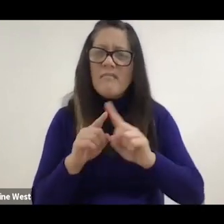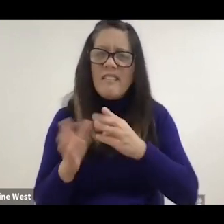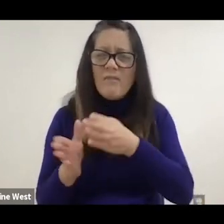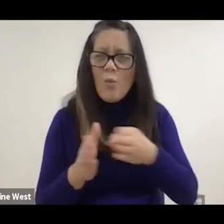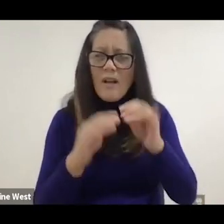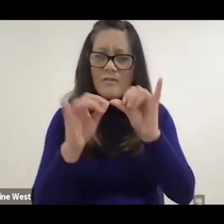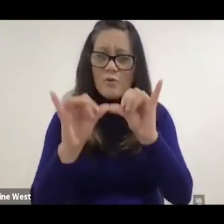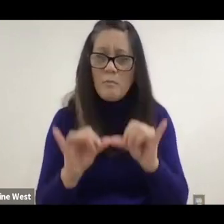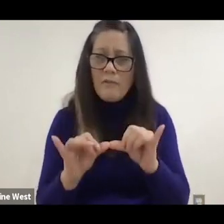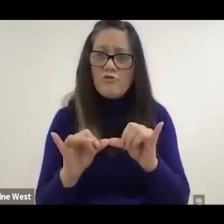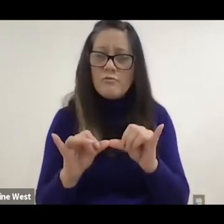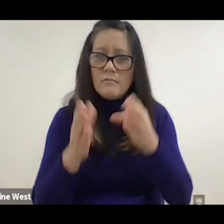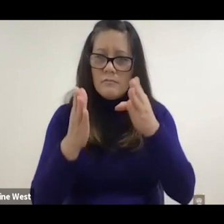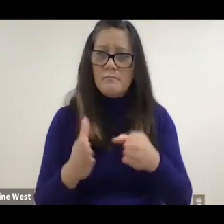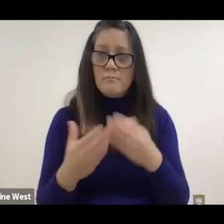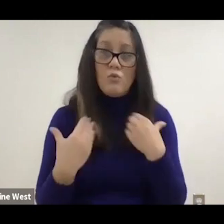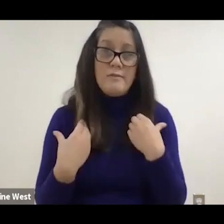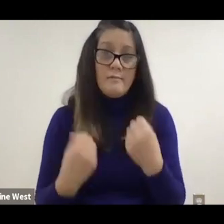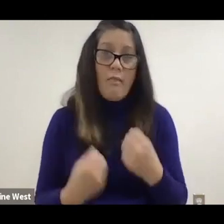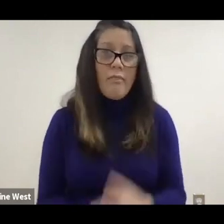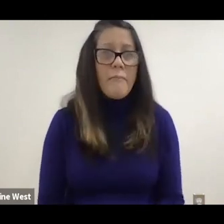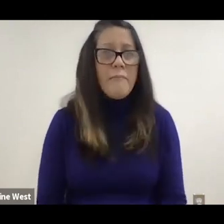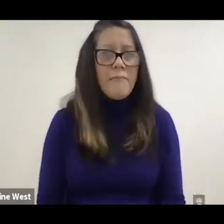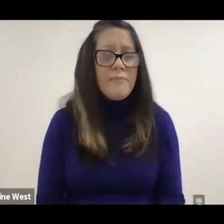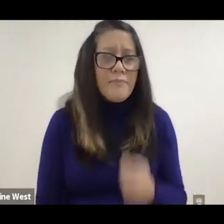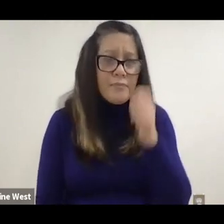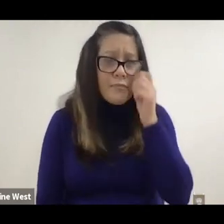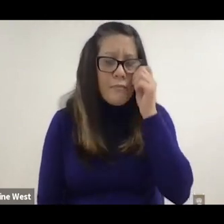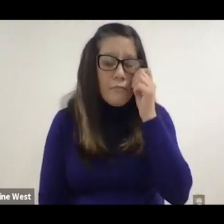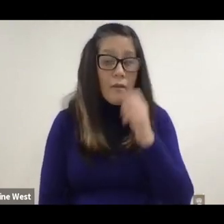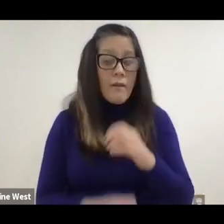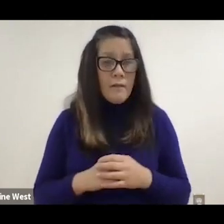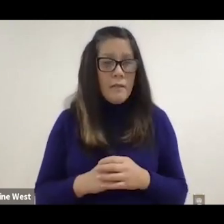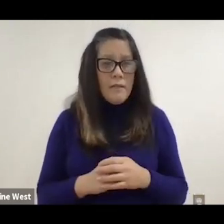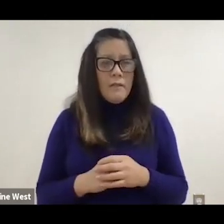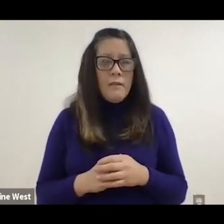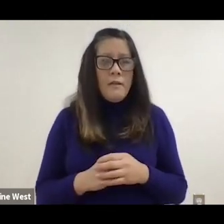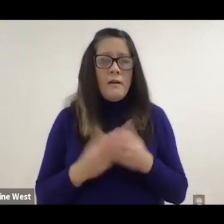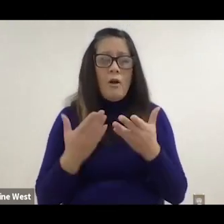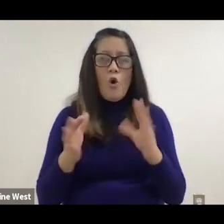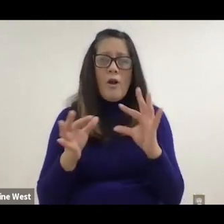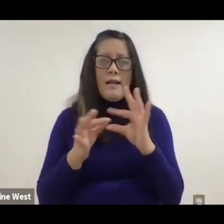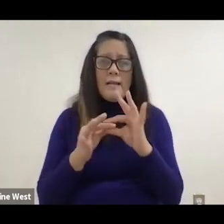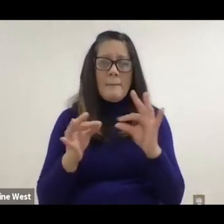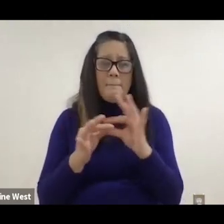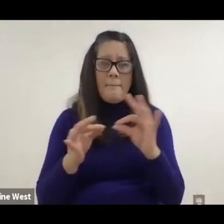indirect measures for persons health. So I mentioned the variable compliance